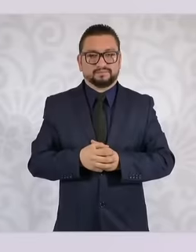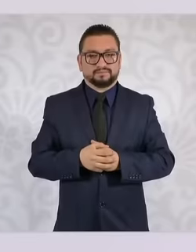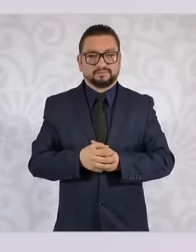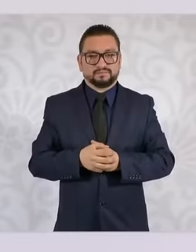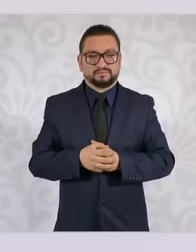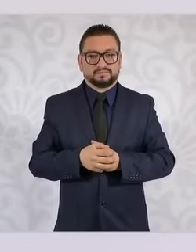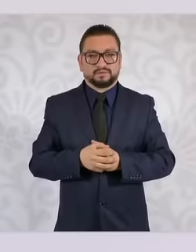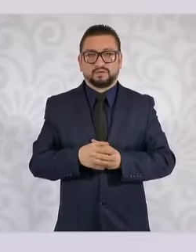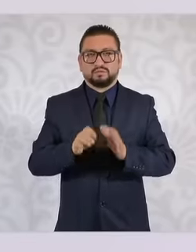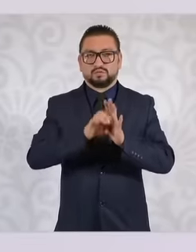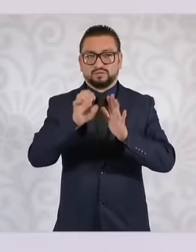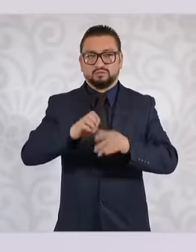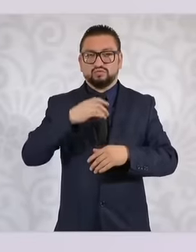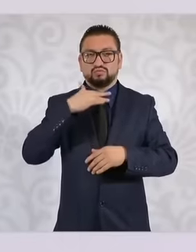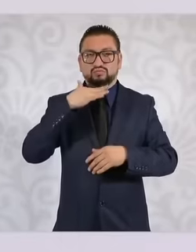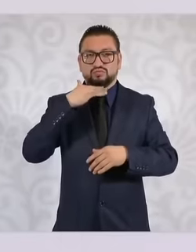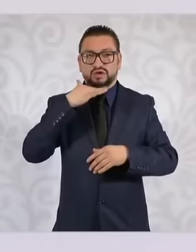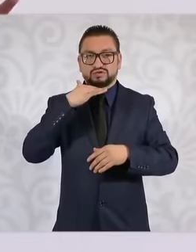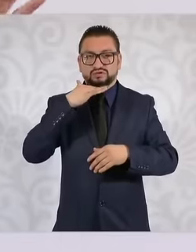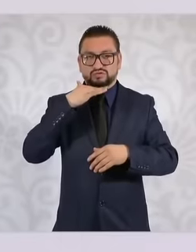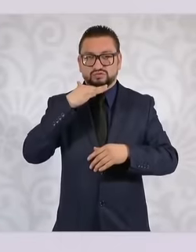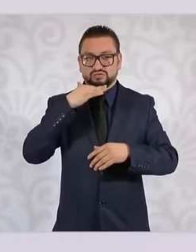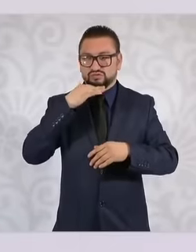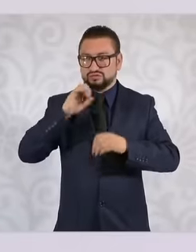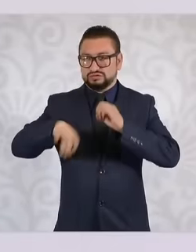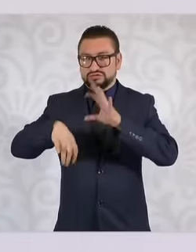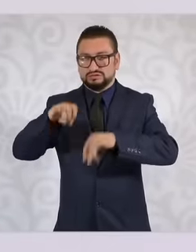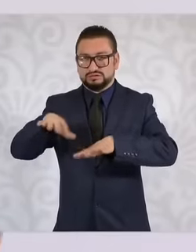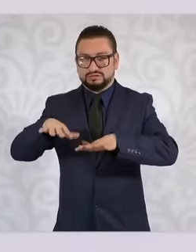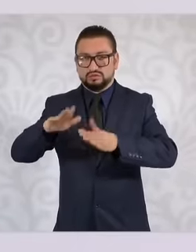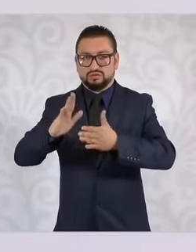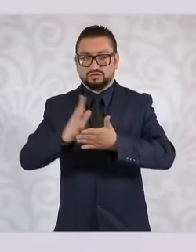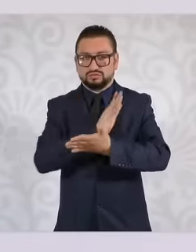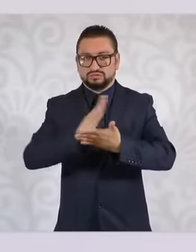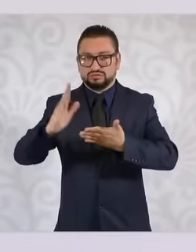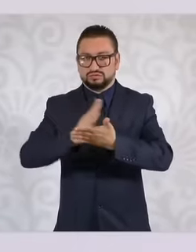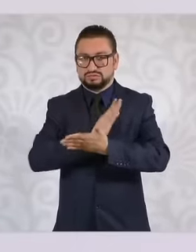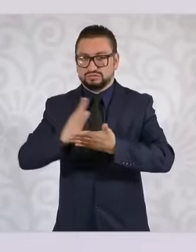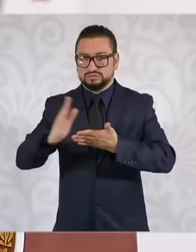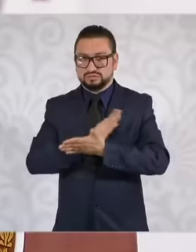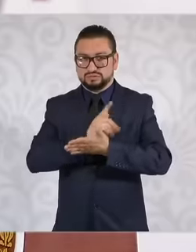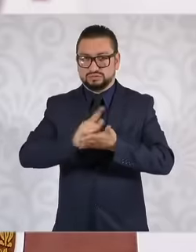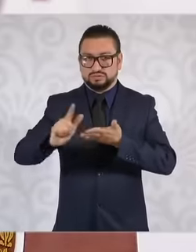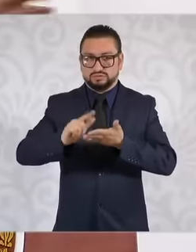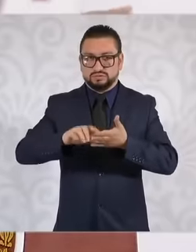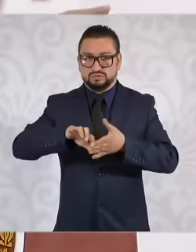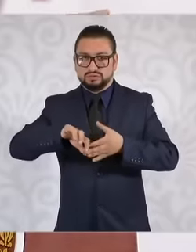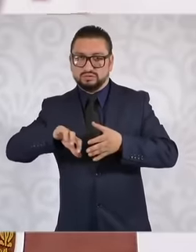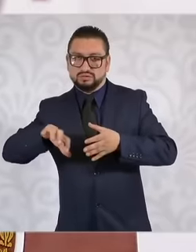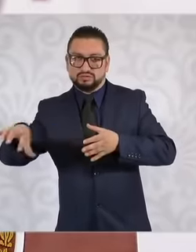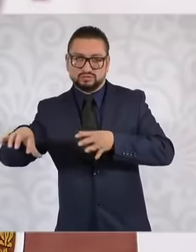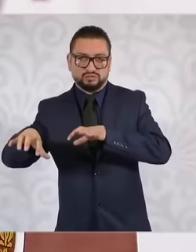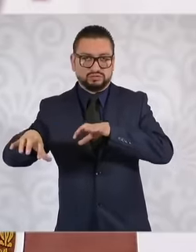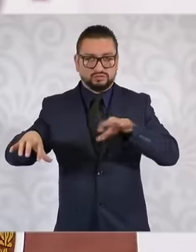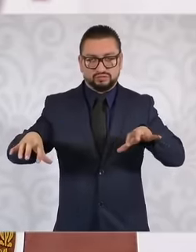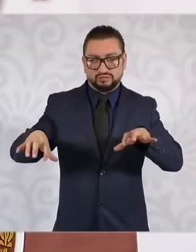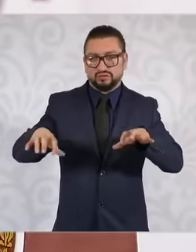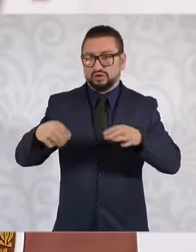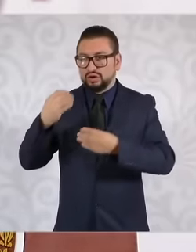garbage can be separated in many ways. The organic can be separated into organic and inorganic because